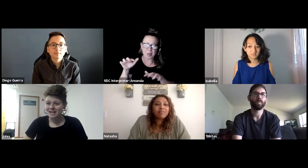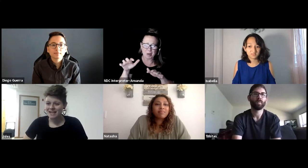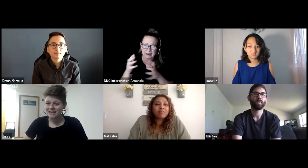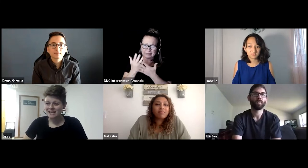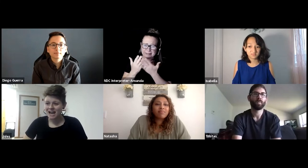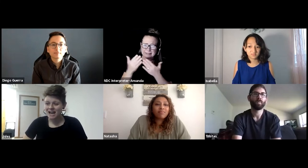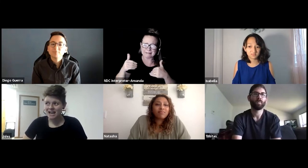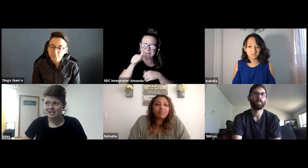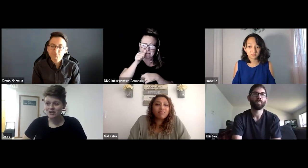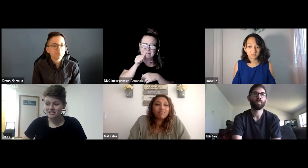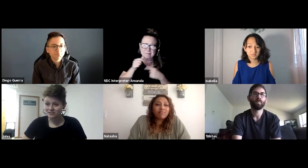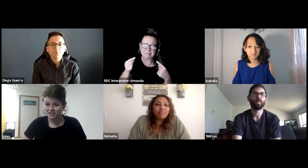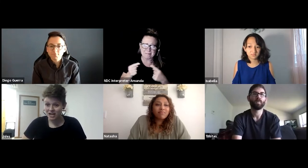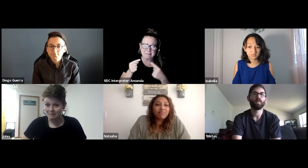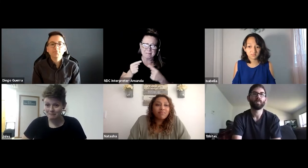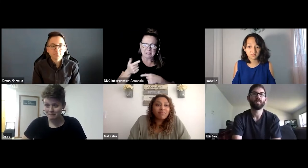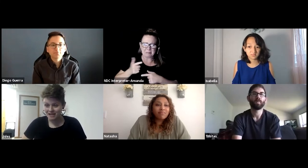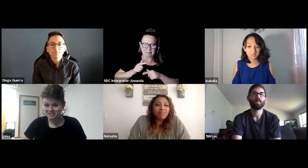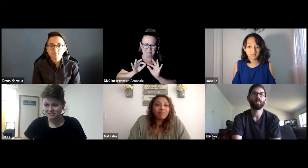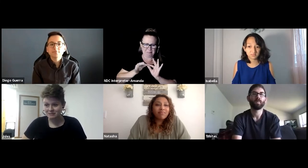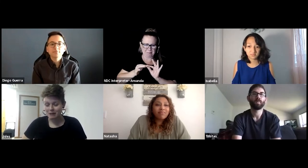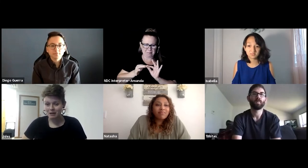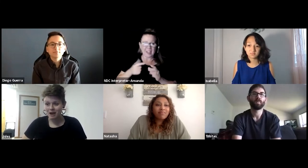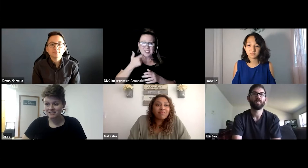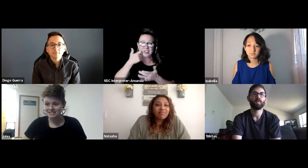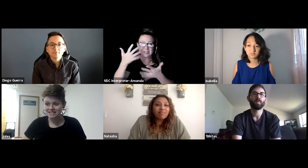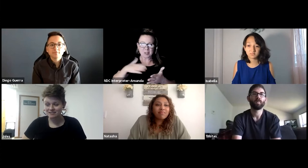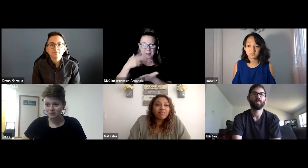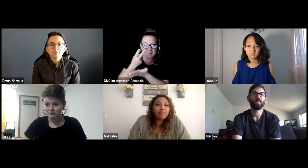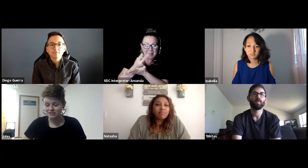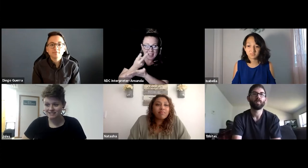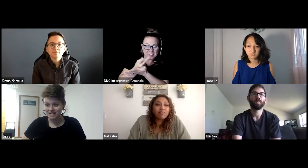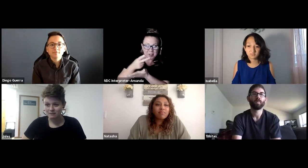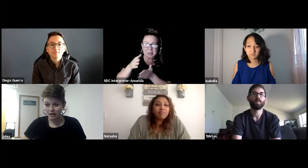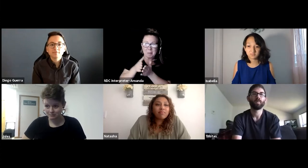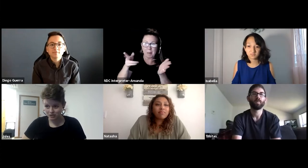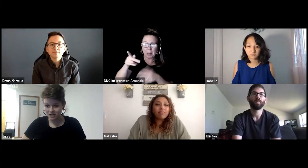And I just finished up my masters in public policy at the University of New Hampshire,